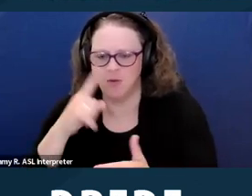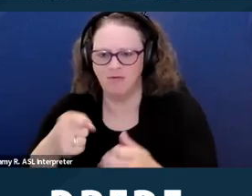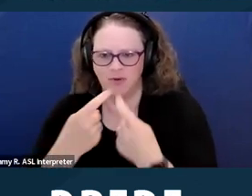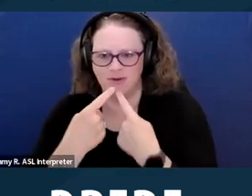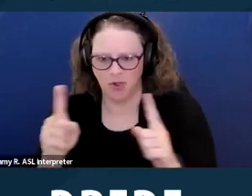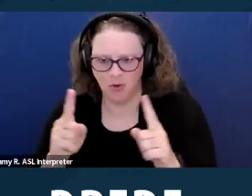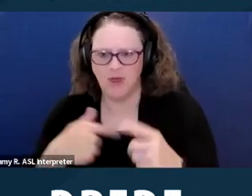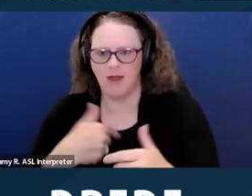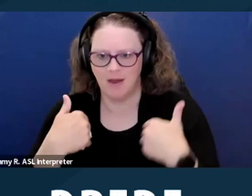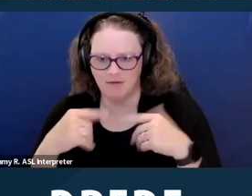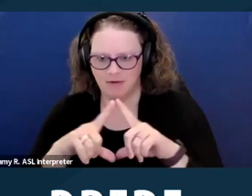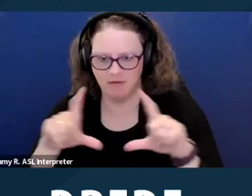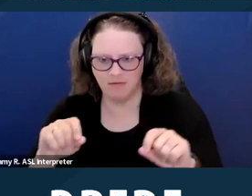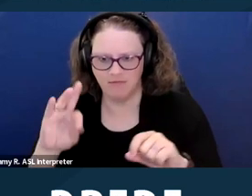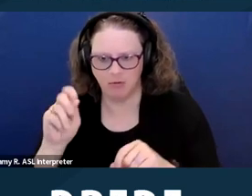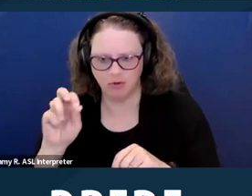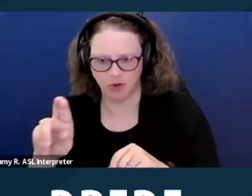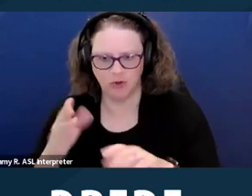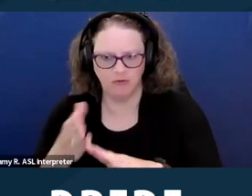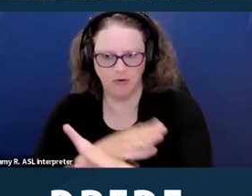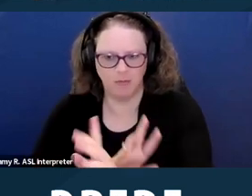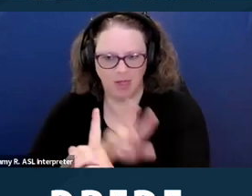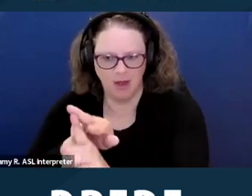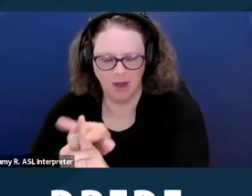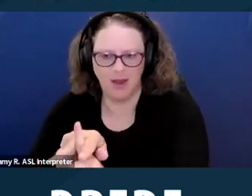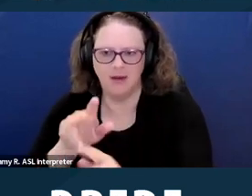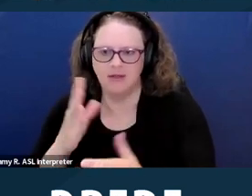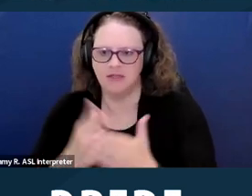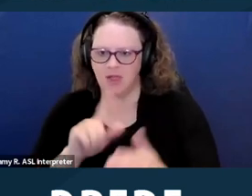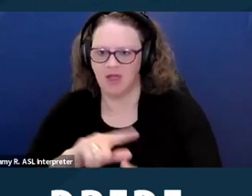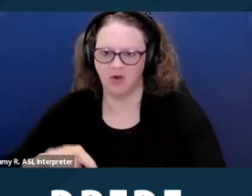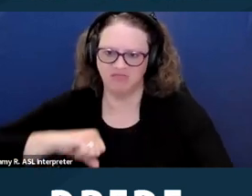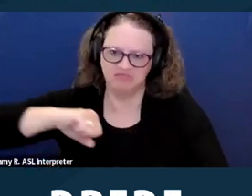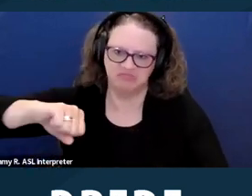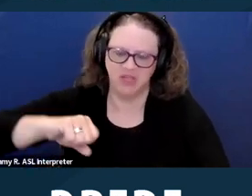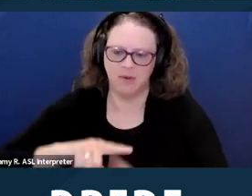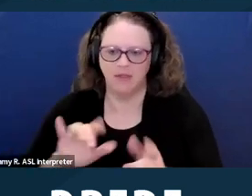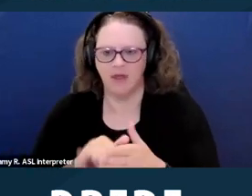But the bottom line is that is a way in which it is used